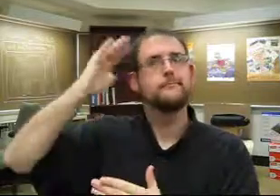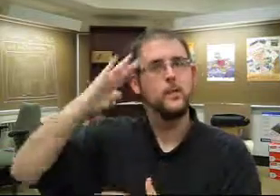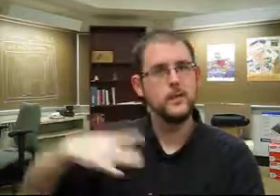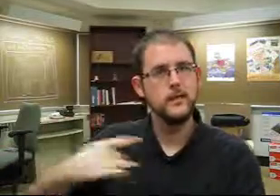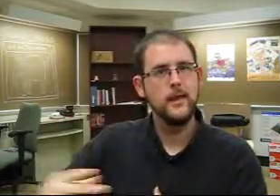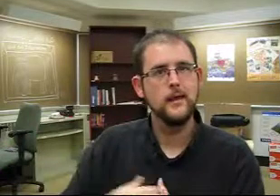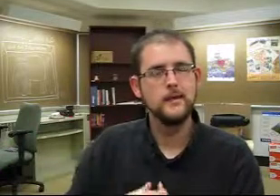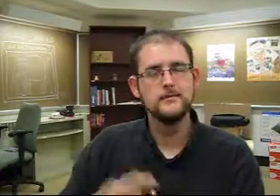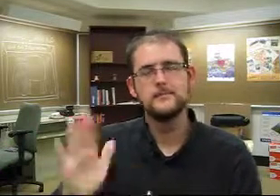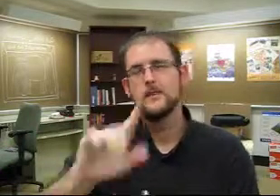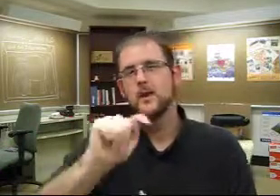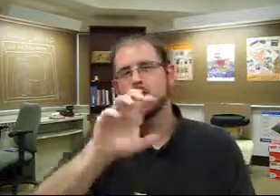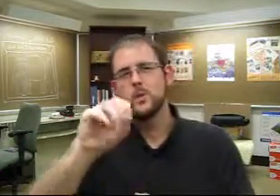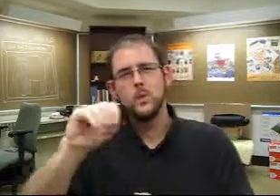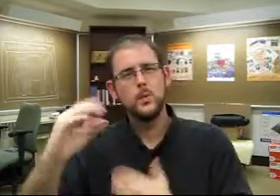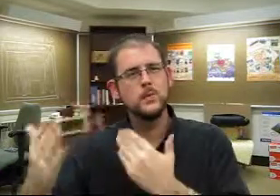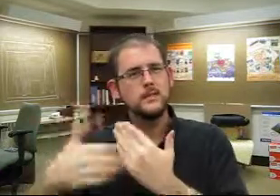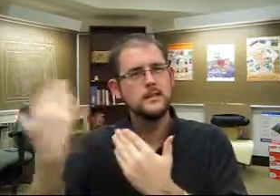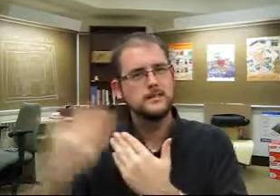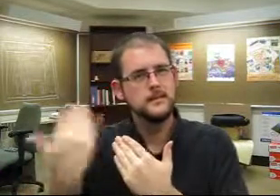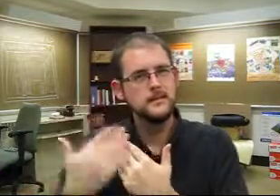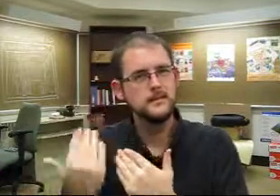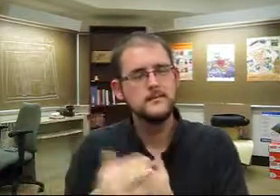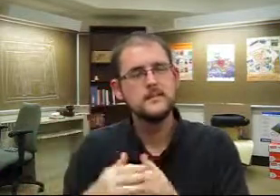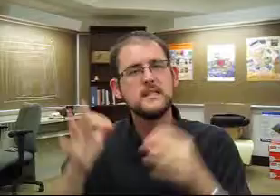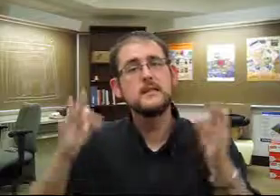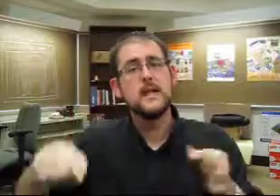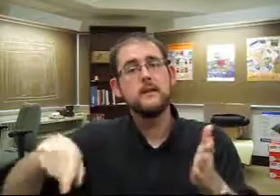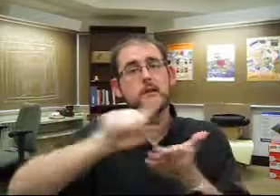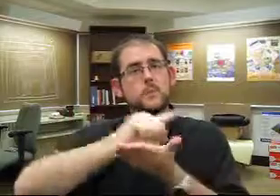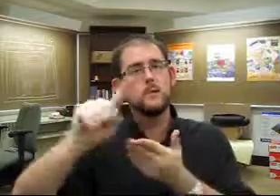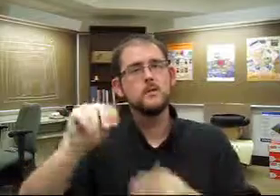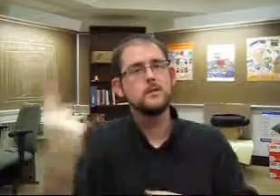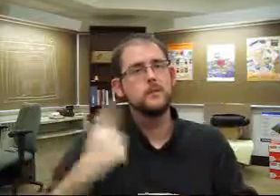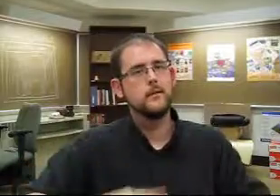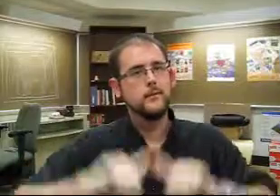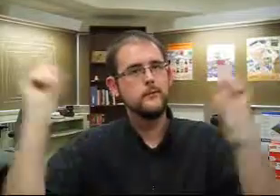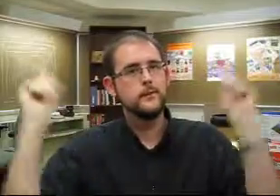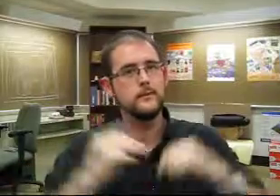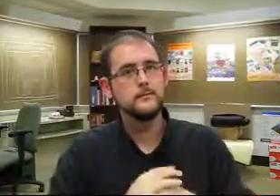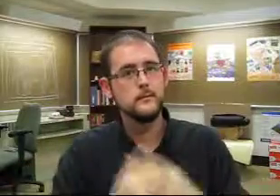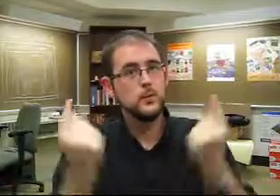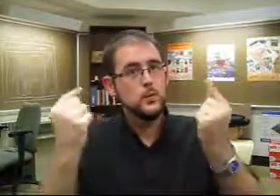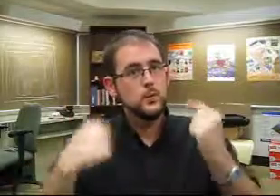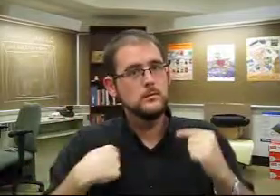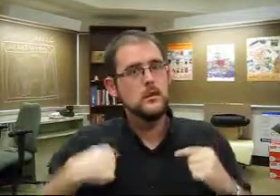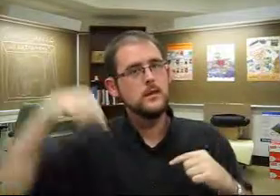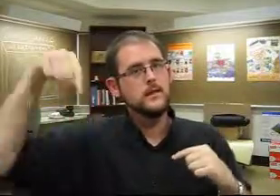on books I KNOW I'd like to read. That's too easy! This week, I decided to do something different,